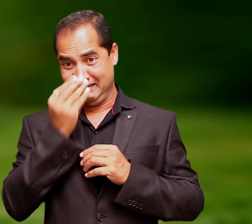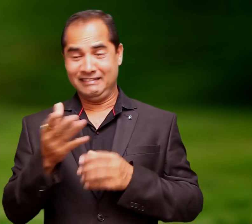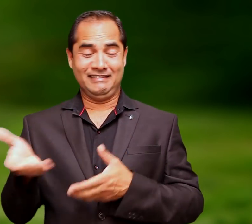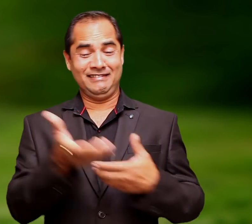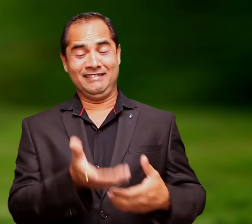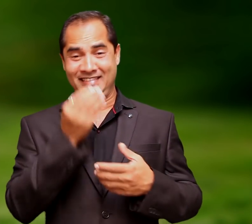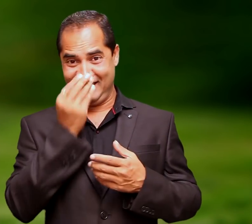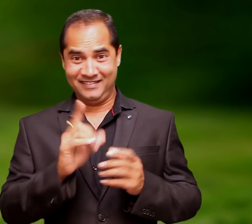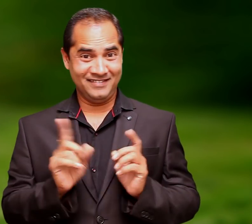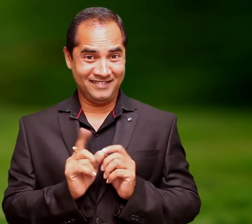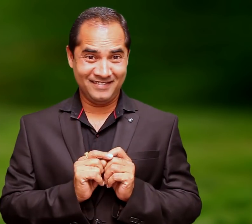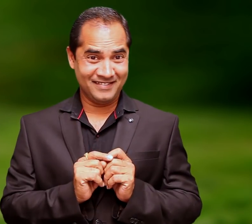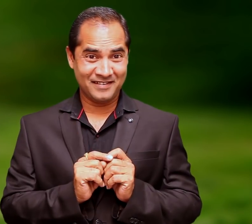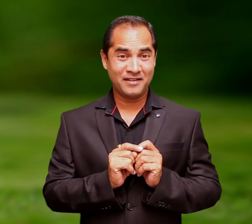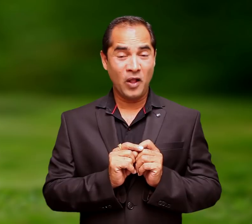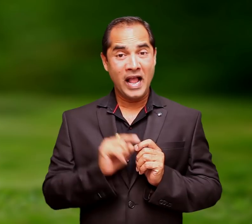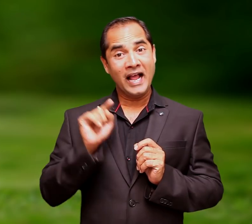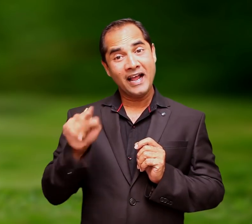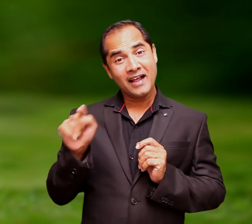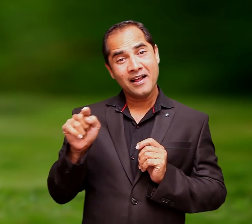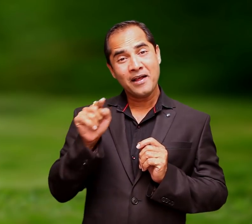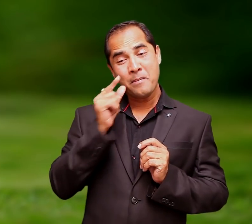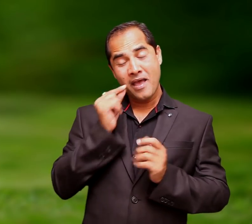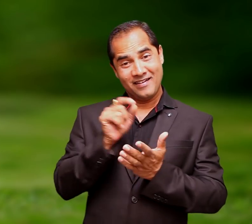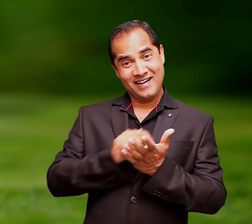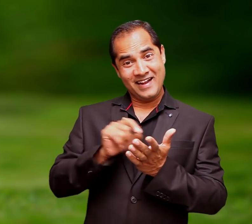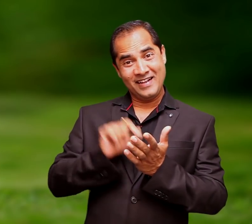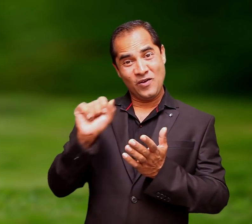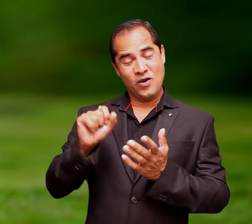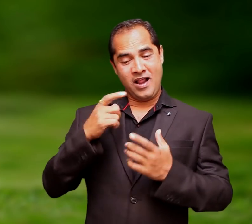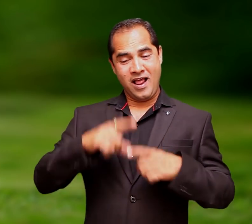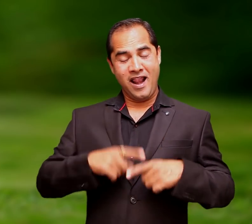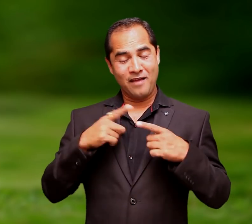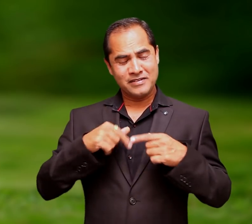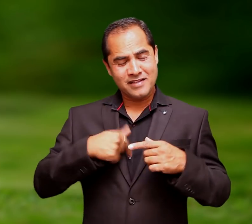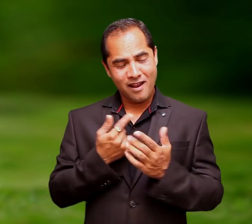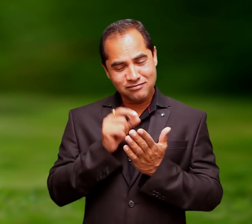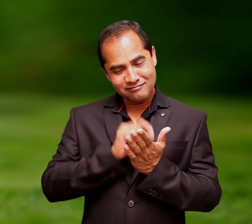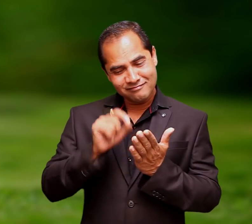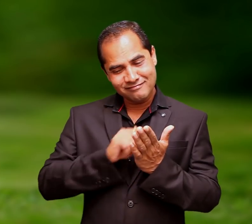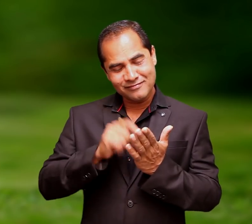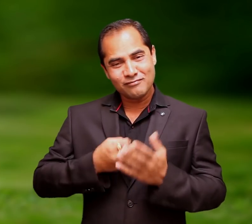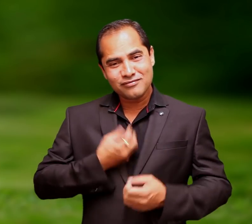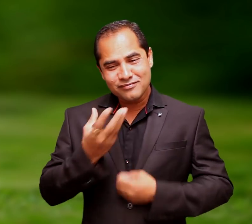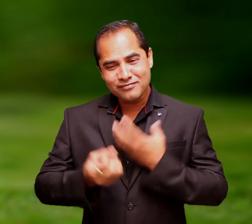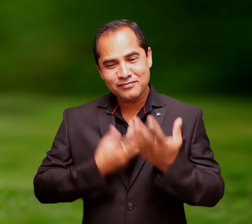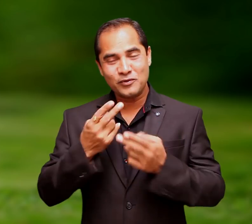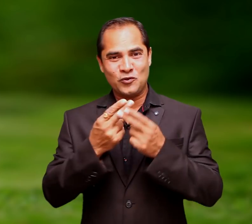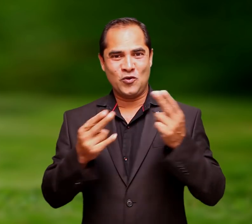It's not easy at all. Here the author has tried to express his own feelings about the pet.